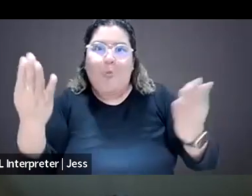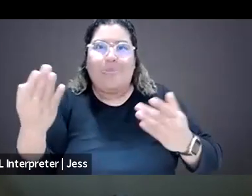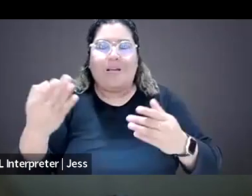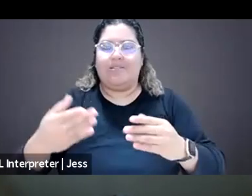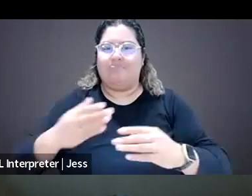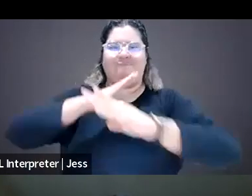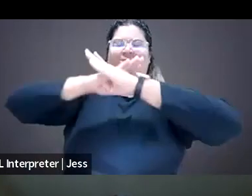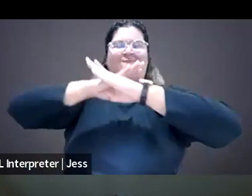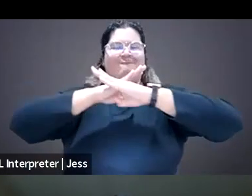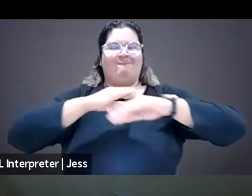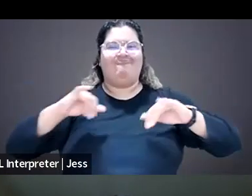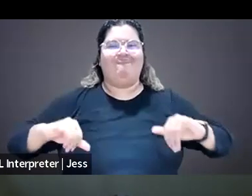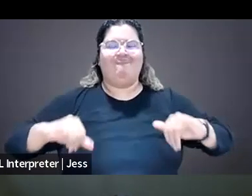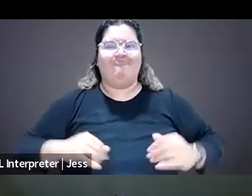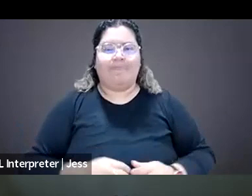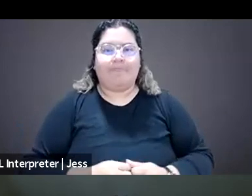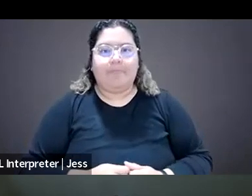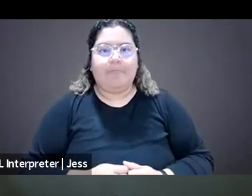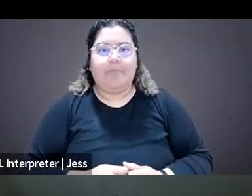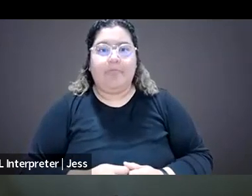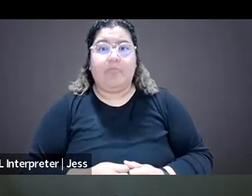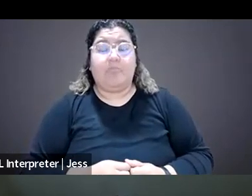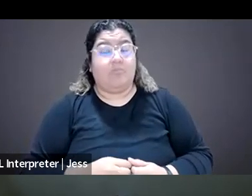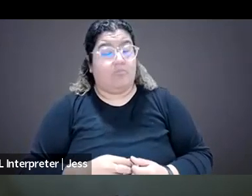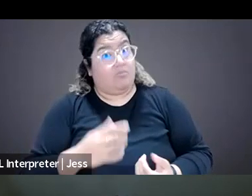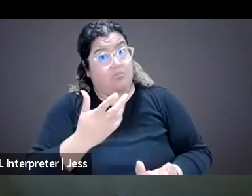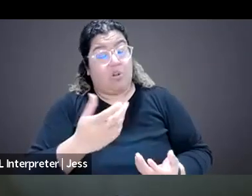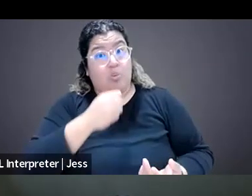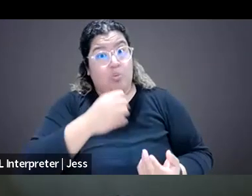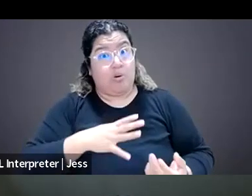And also it's hard for them to get jobs. I mean, women are constantly driven